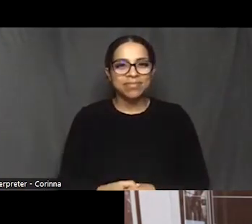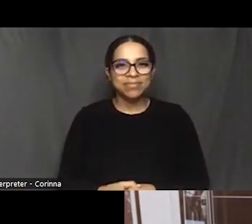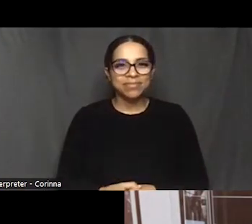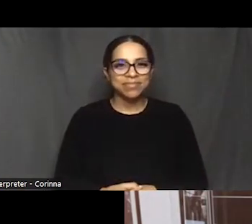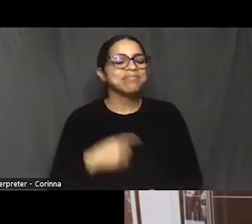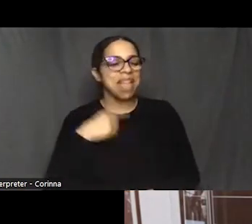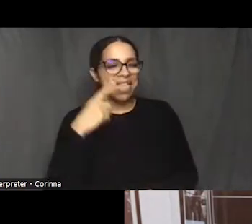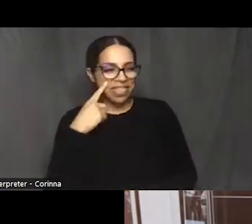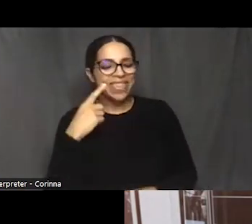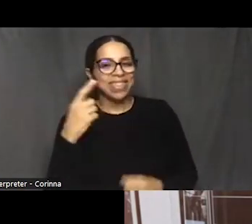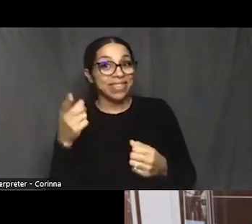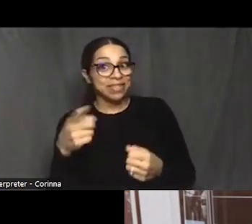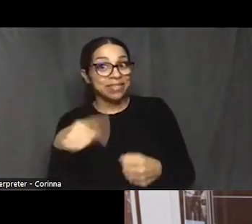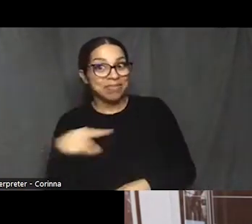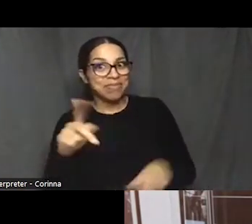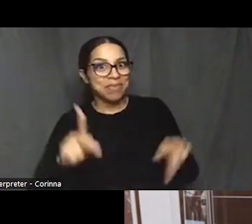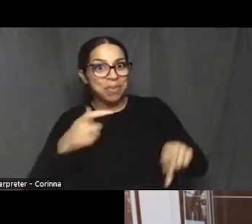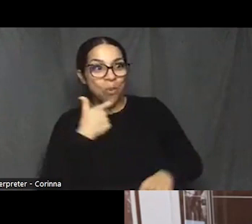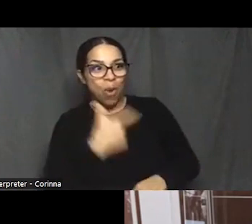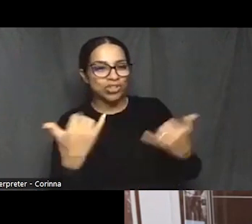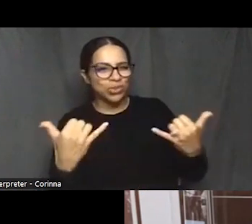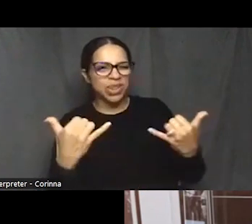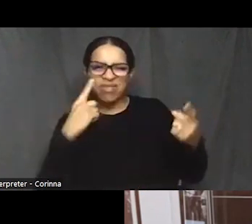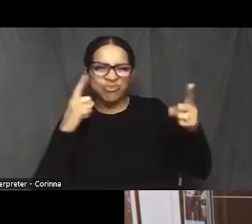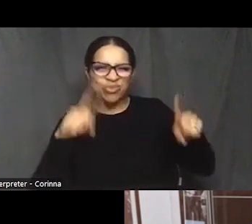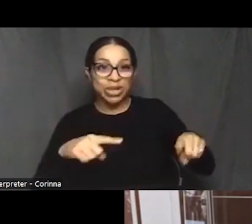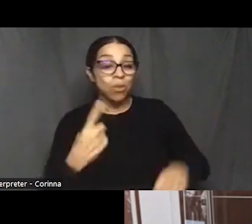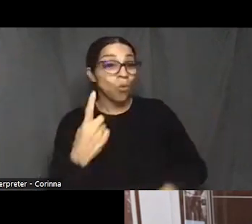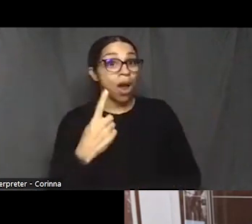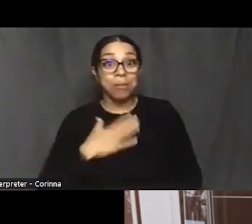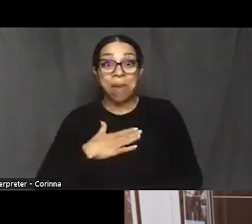I'll have to say one of my favorite parts in the film, which is just superb